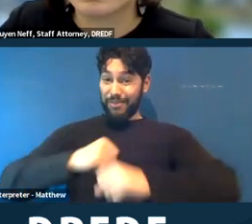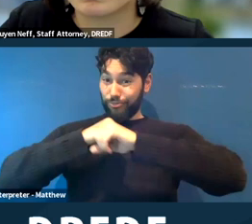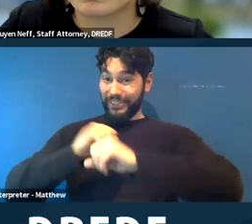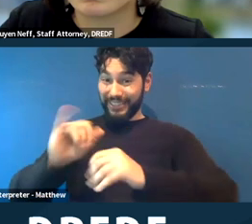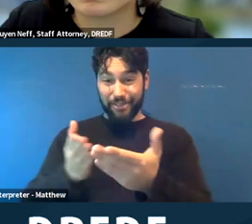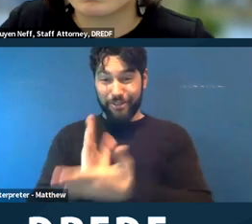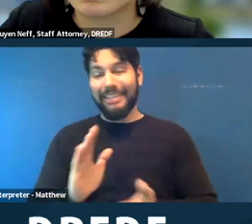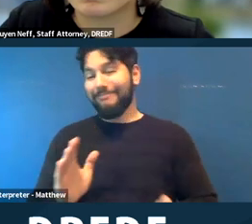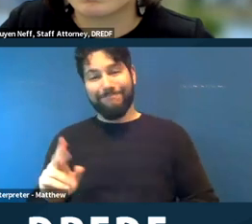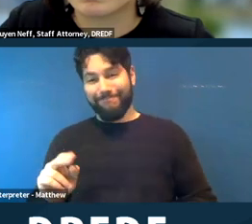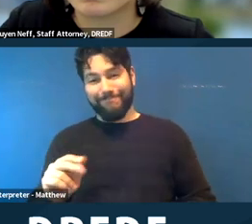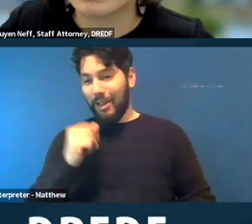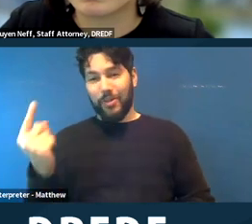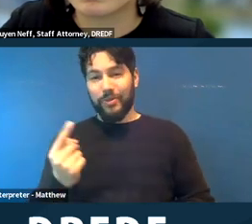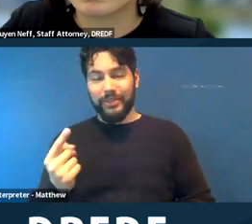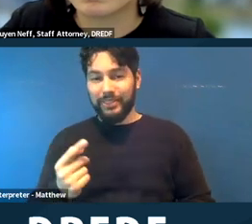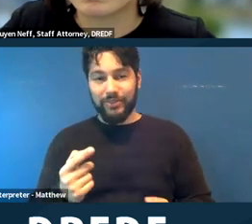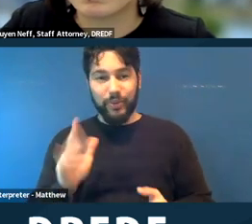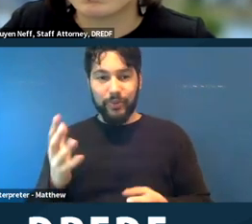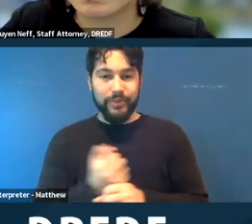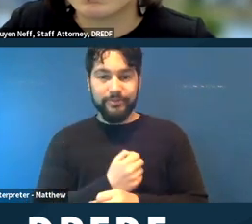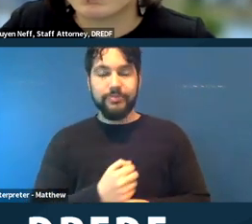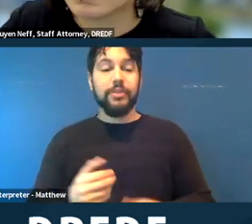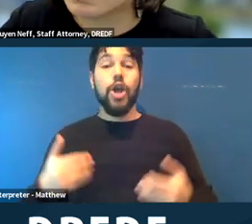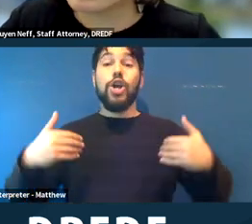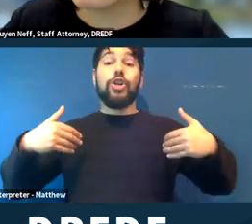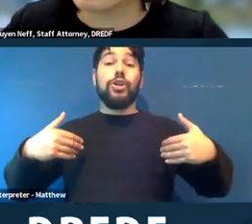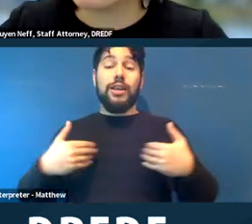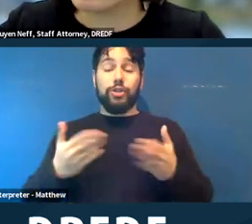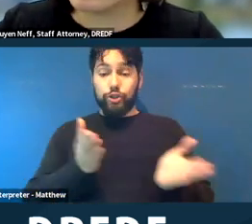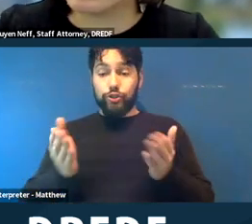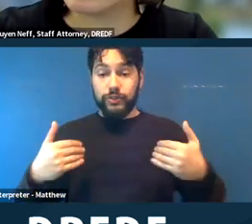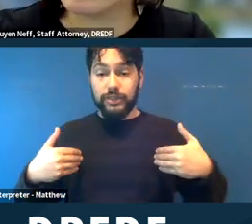And I also wanted to add that service animal does not have to be formally